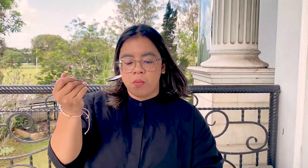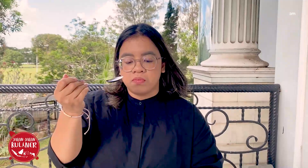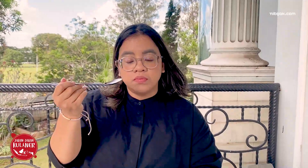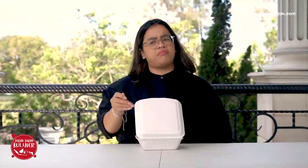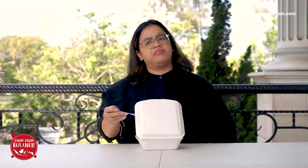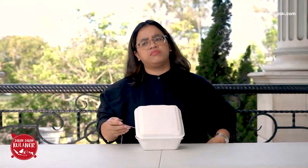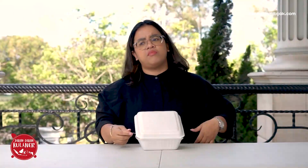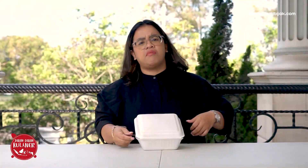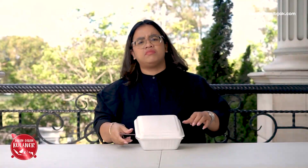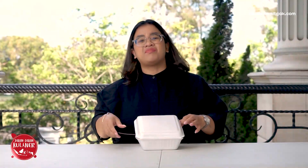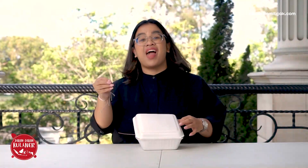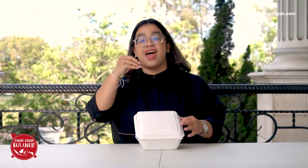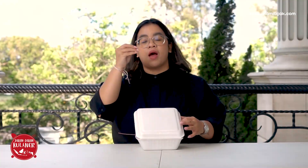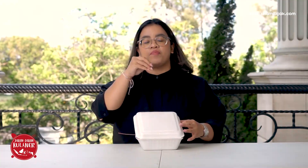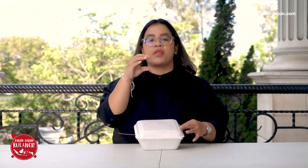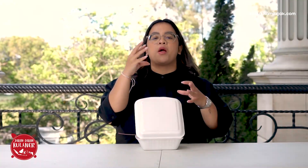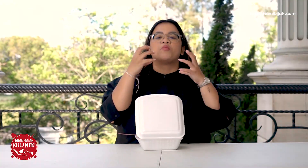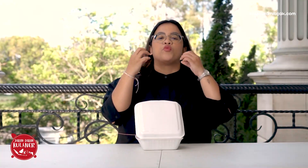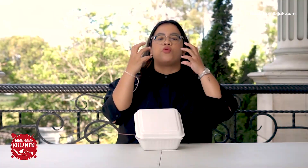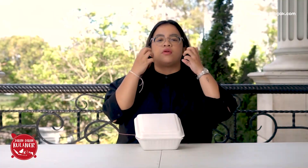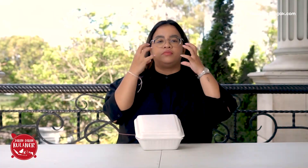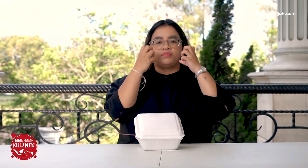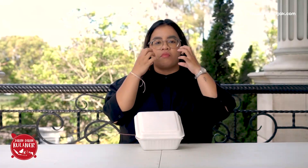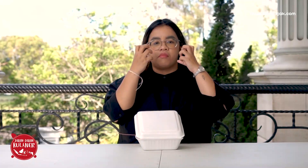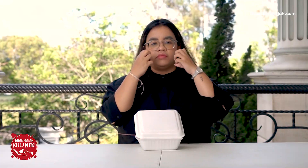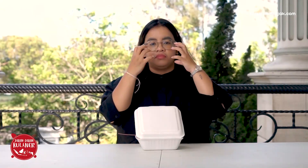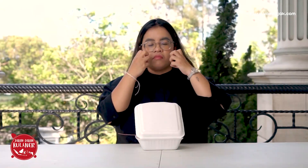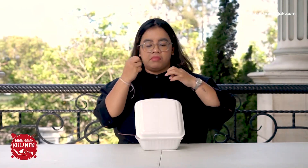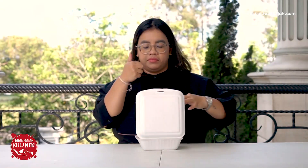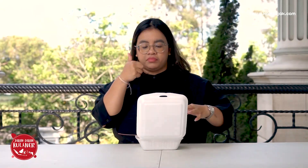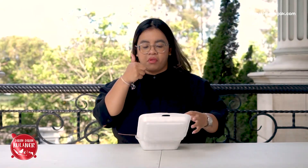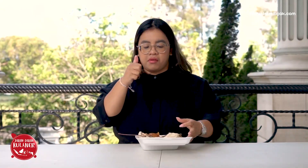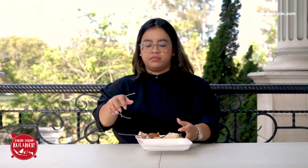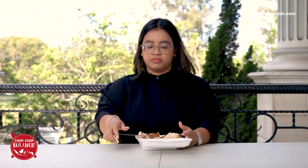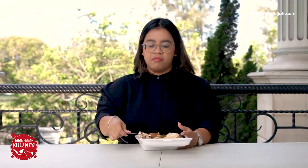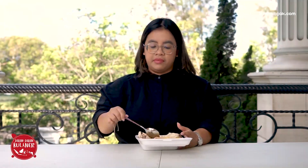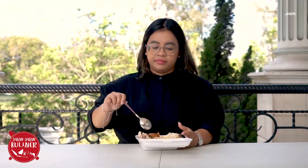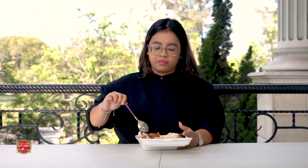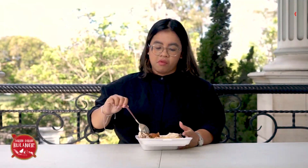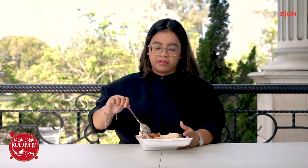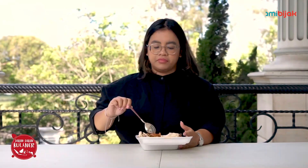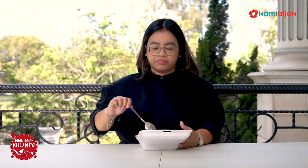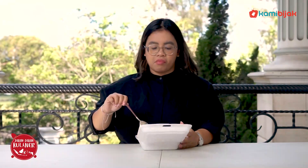It tastes good, try the tender chicken, it's definitely great.